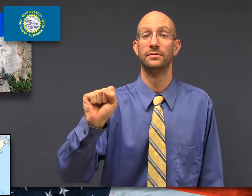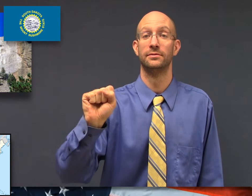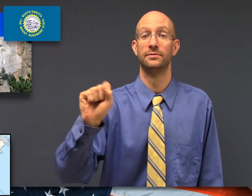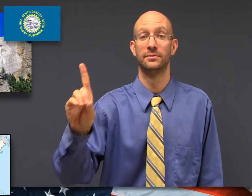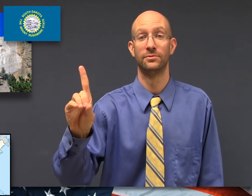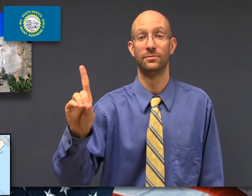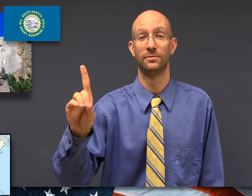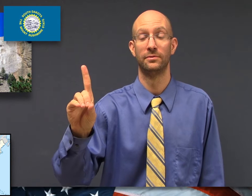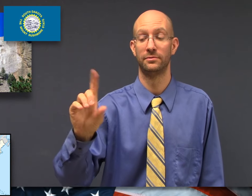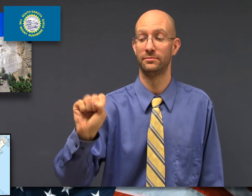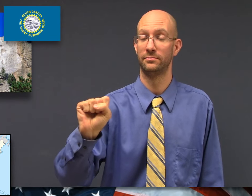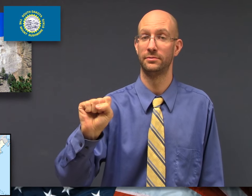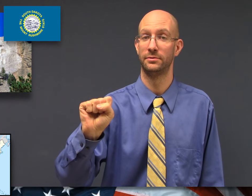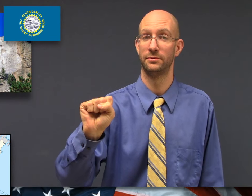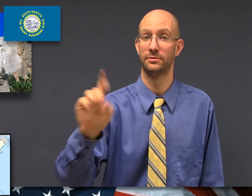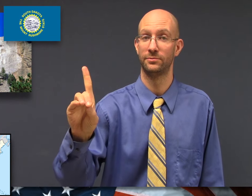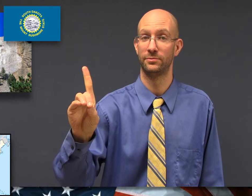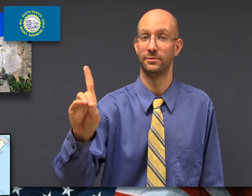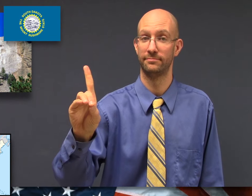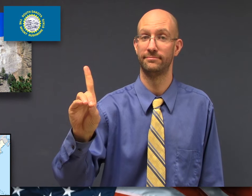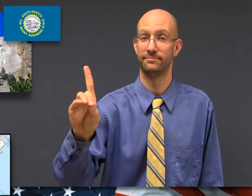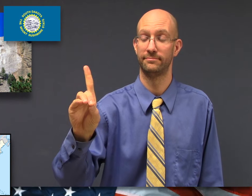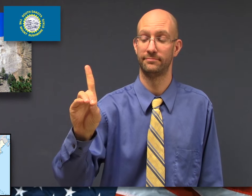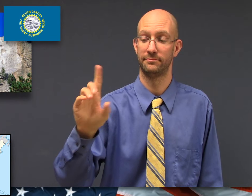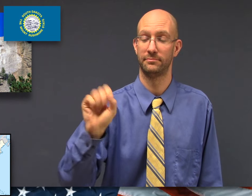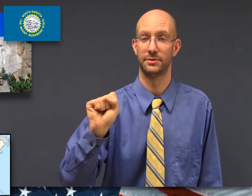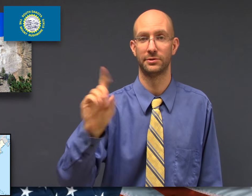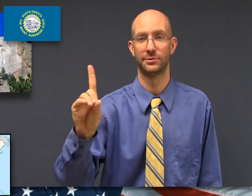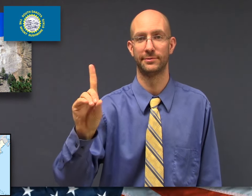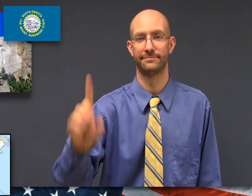fs-SD